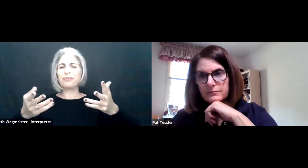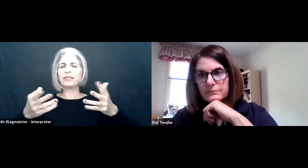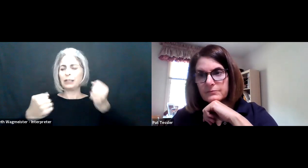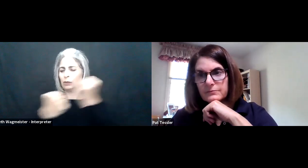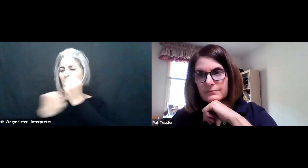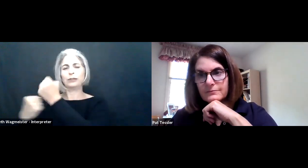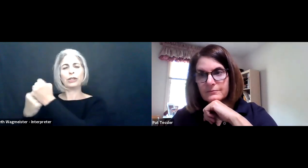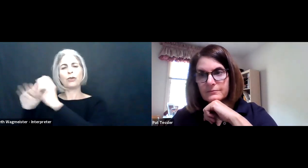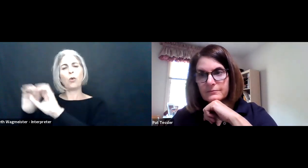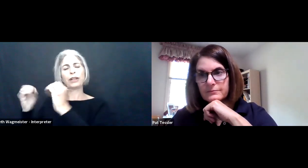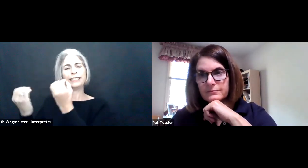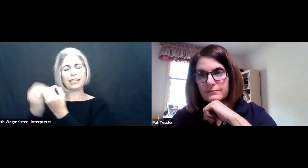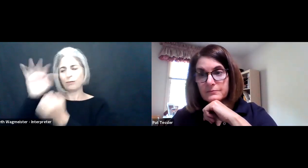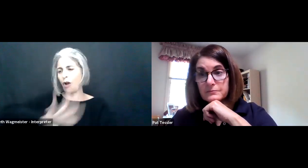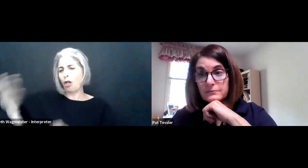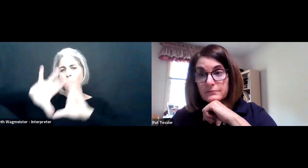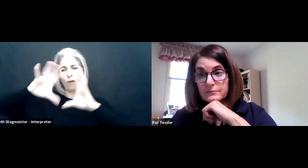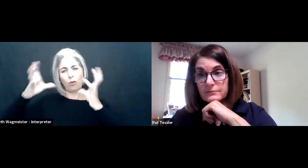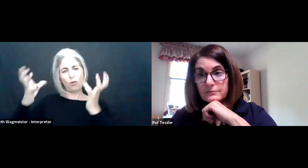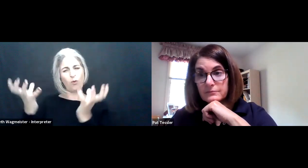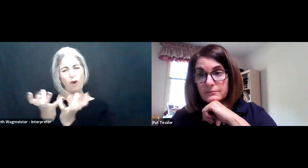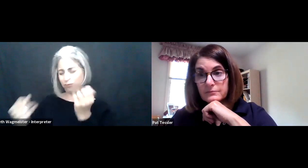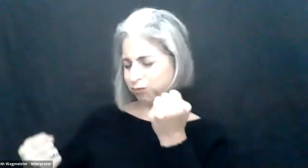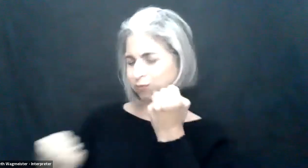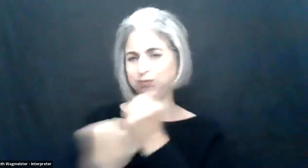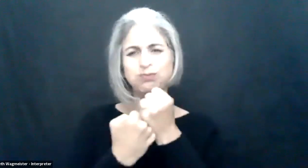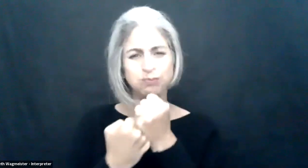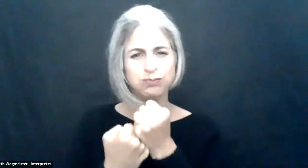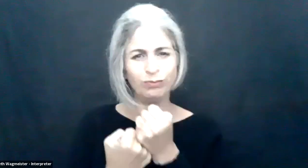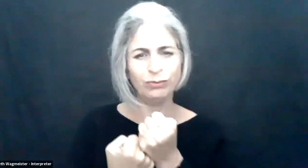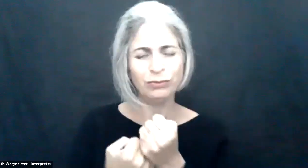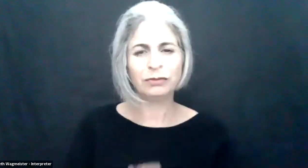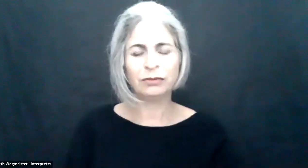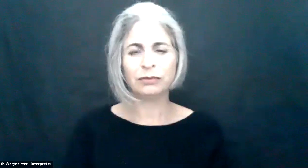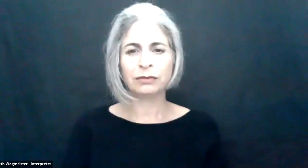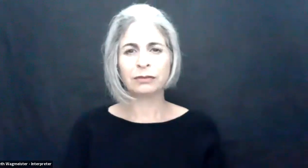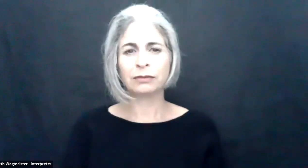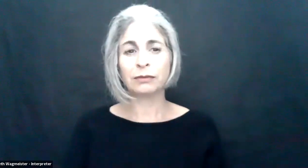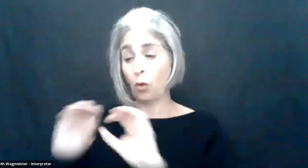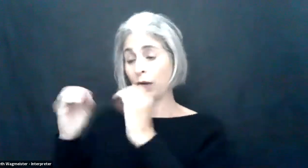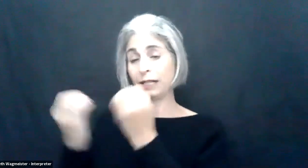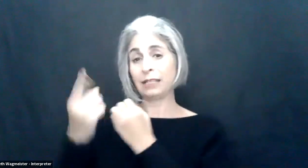mobile. briefing is brought to us by AT&T and T The screen is sharing a group of sponsoring and supporting organizations